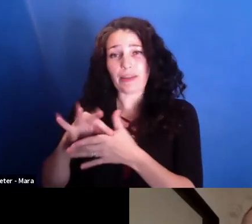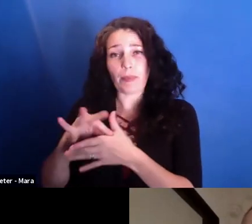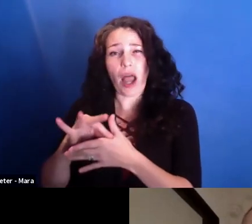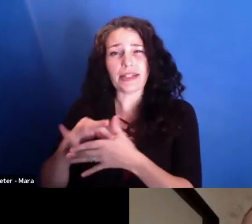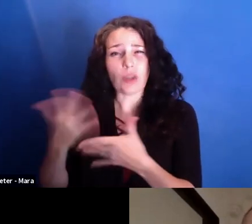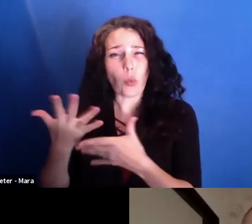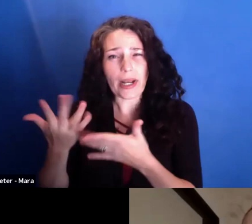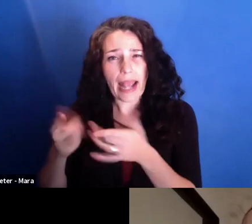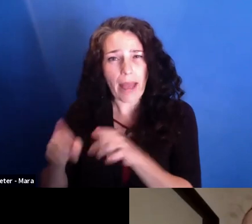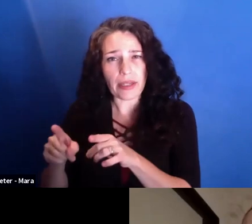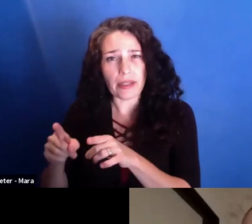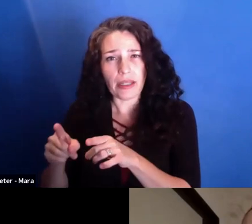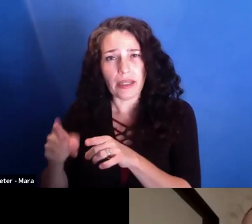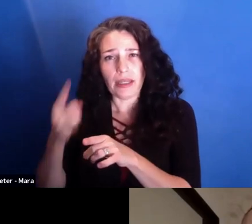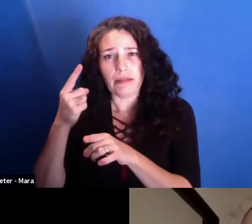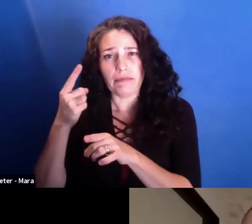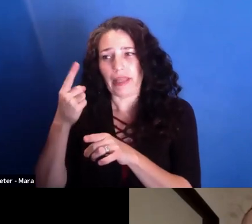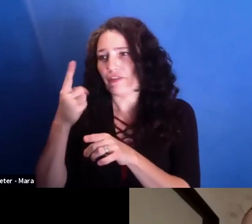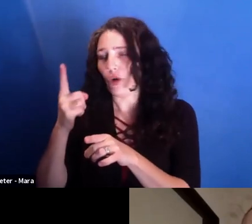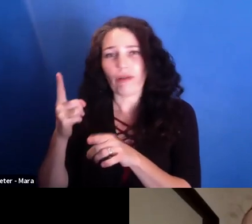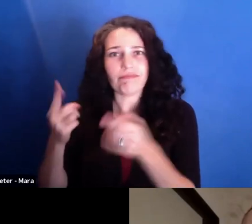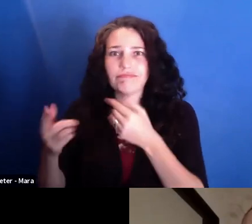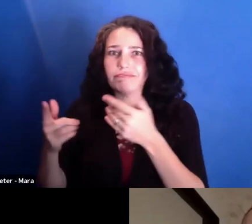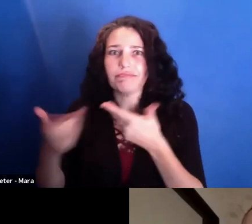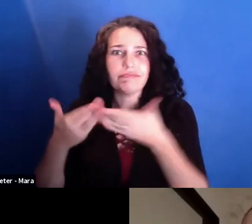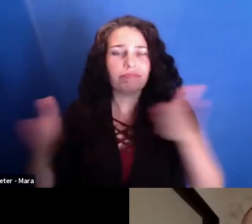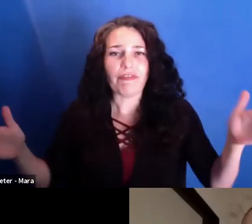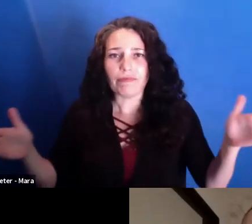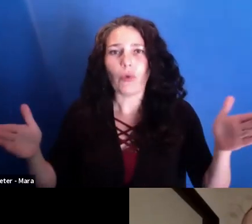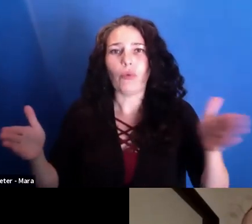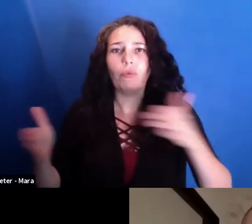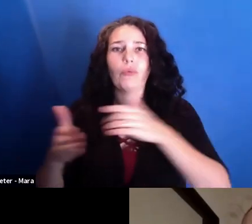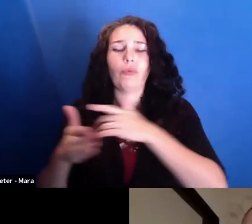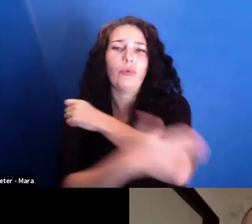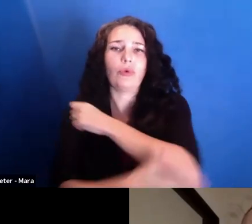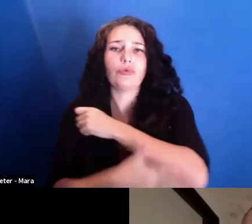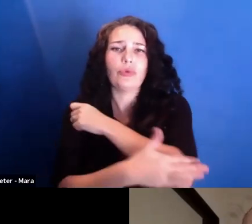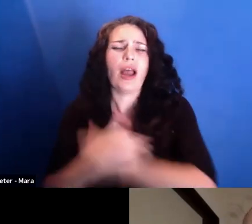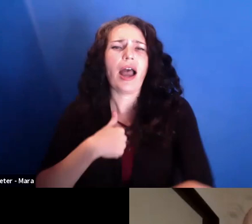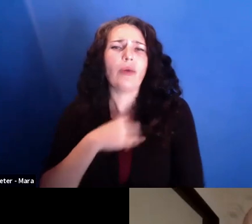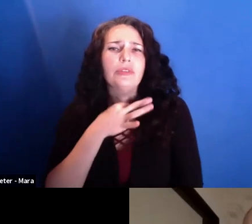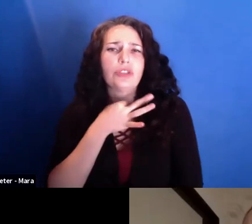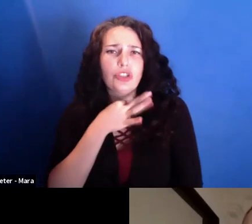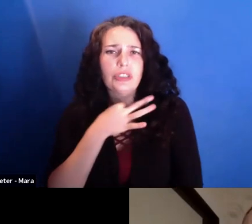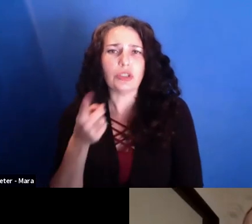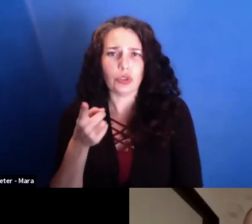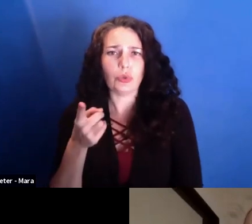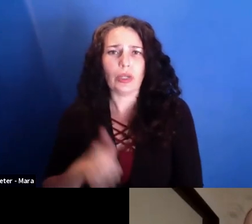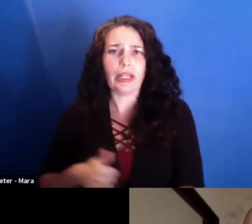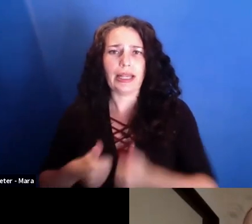but in the country in general. But I'm sort of curious in terms of you living in Germany for a while and then moving back to Romania.